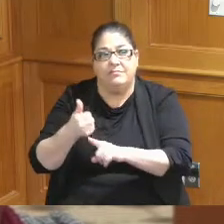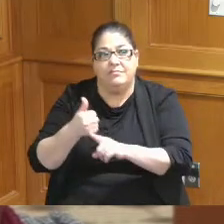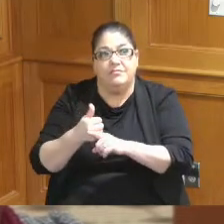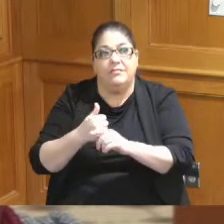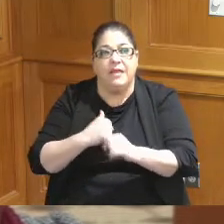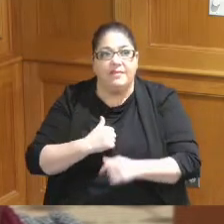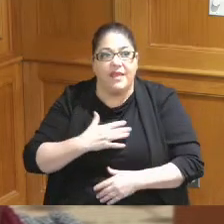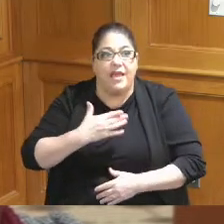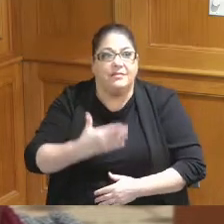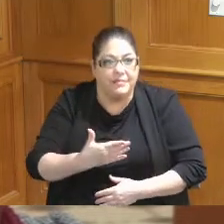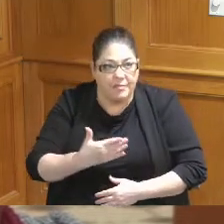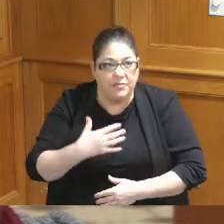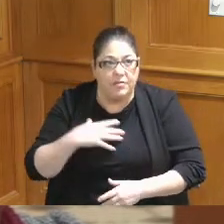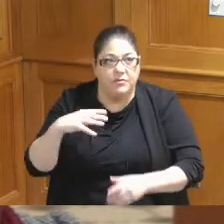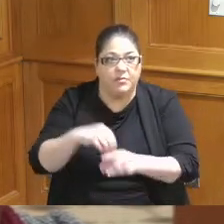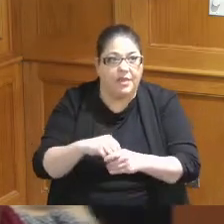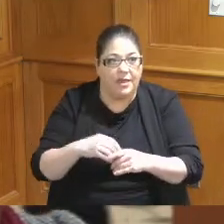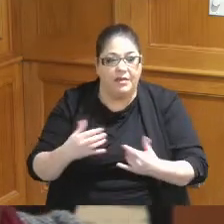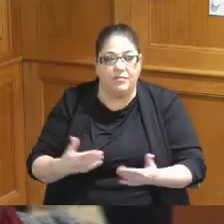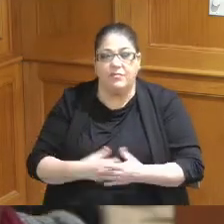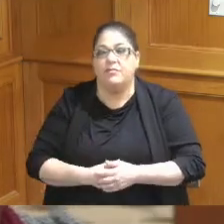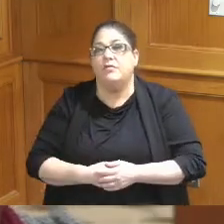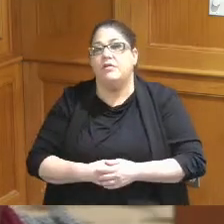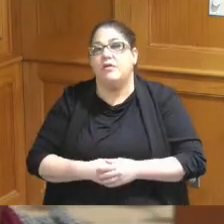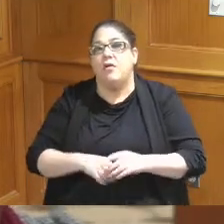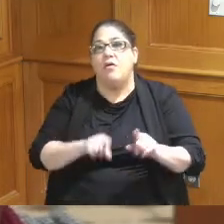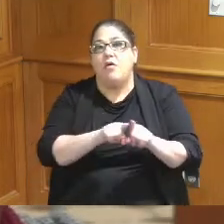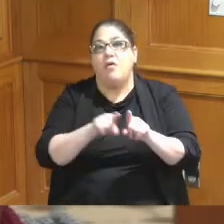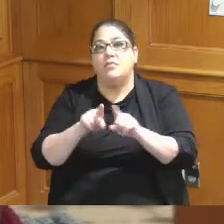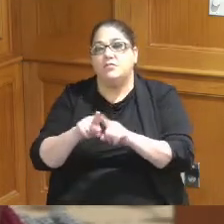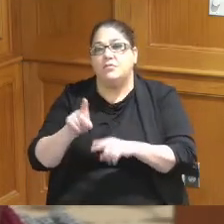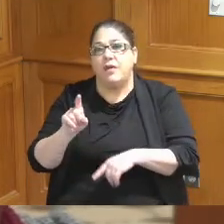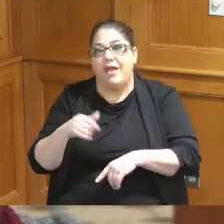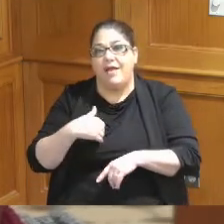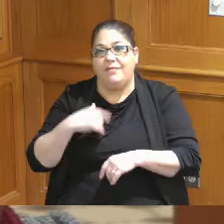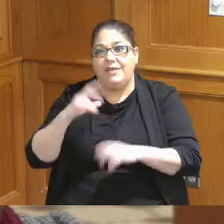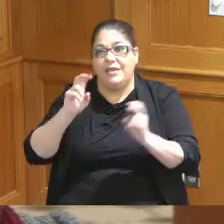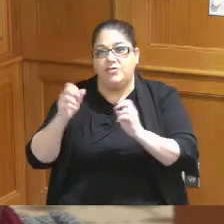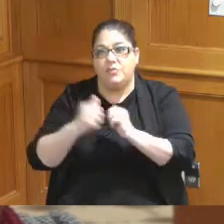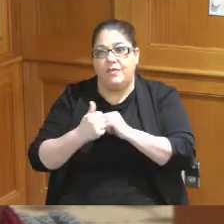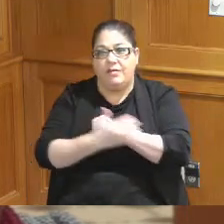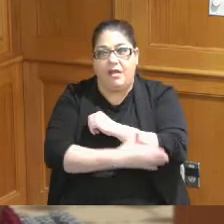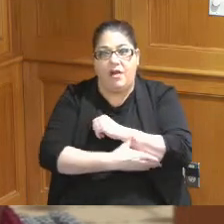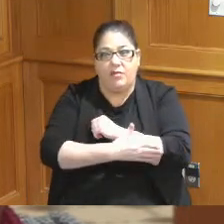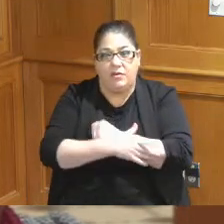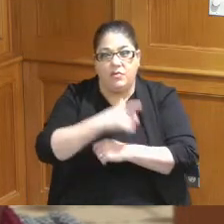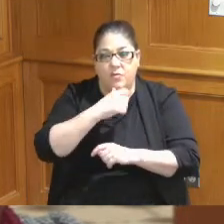up the plate here we also have the issues with the county who have obligations to other jurisdictions